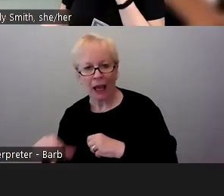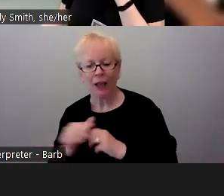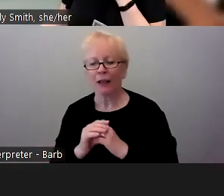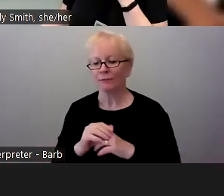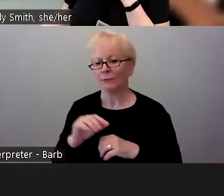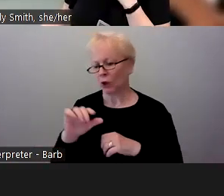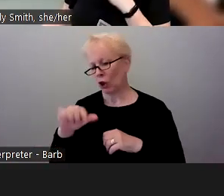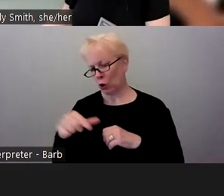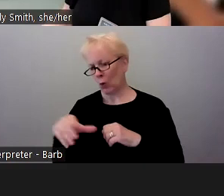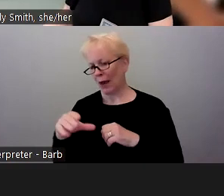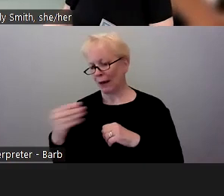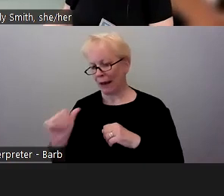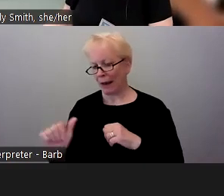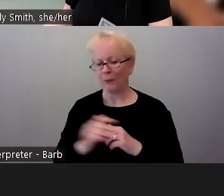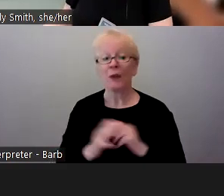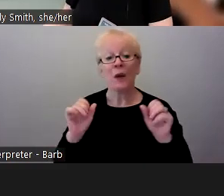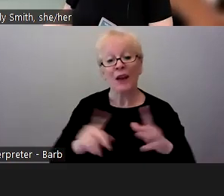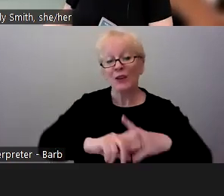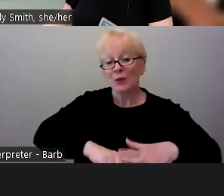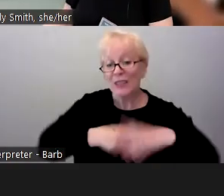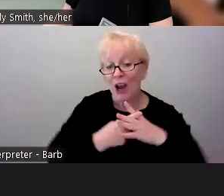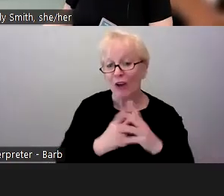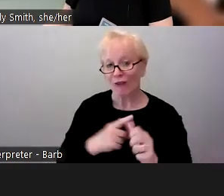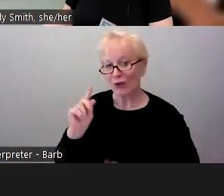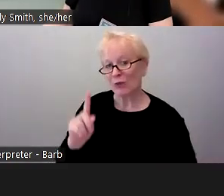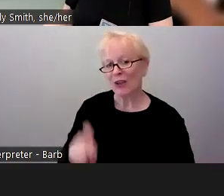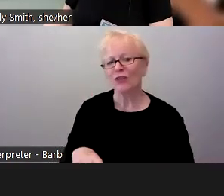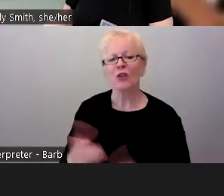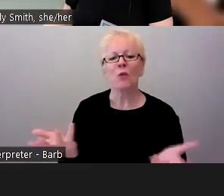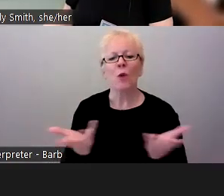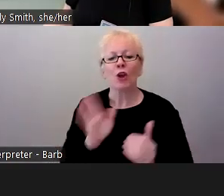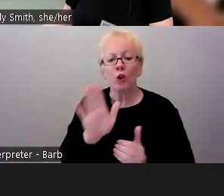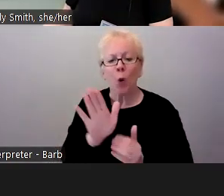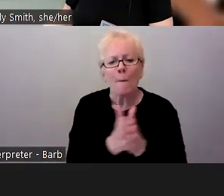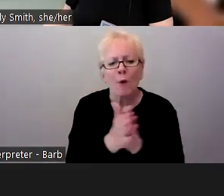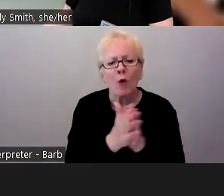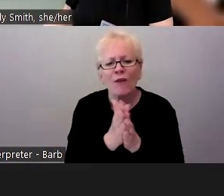So to start, I would love to hear what was your motivation for joining the program?